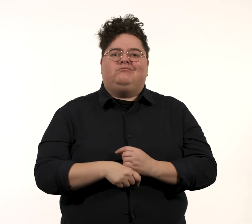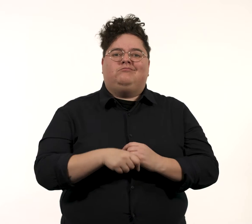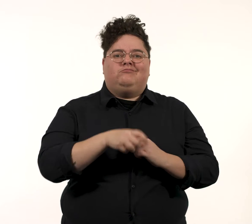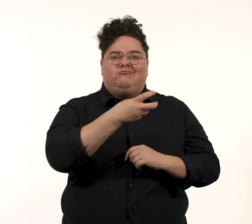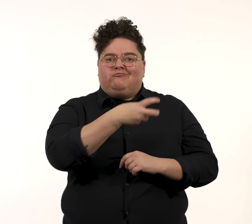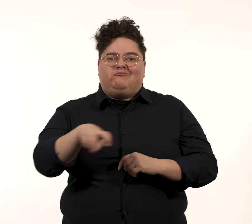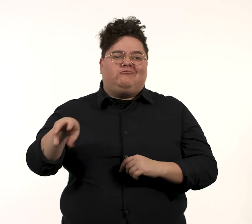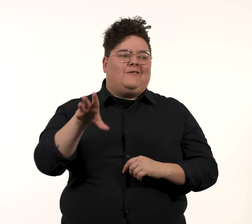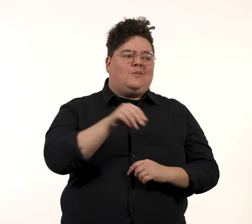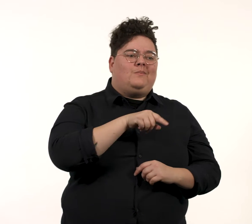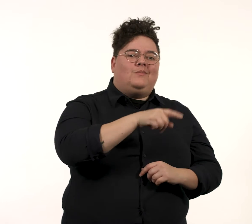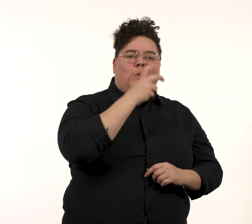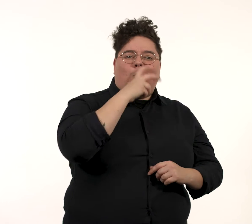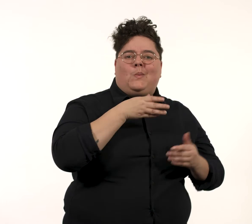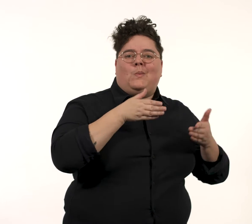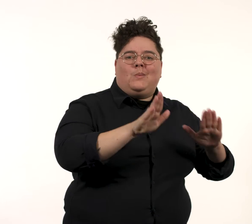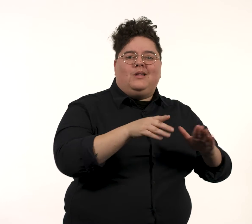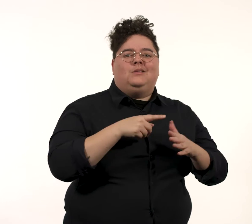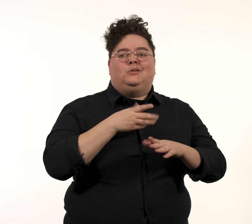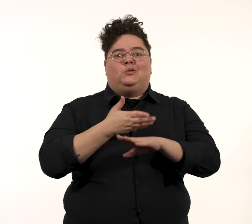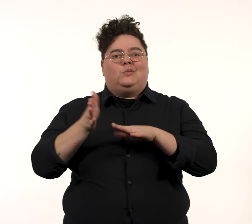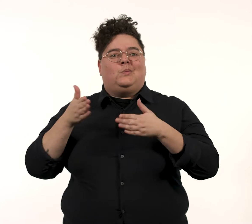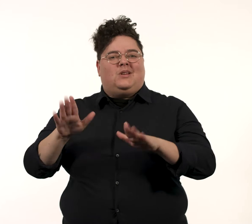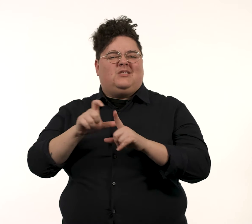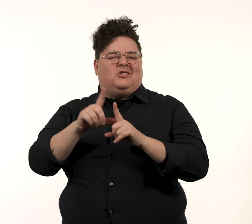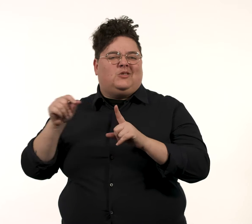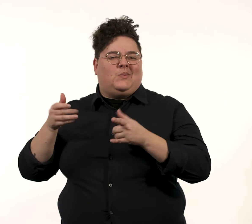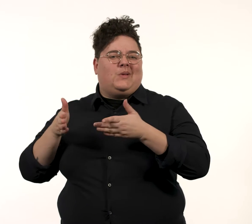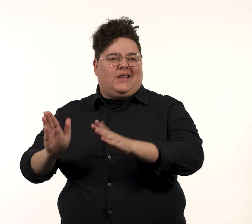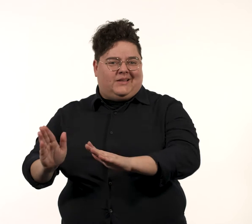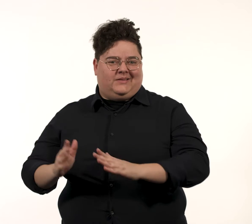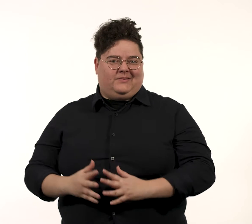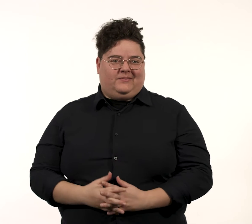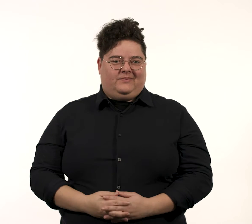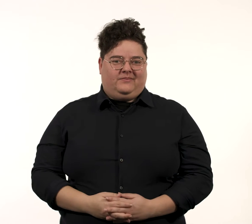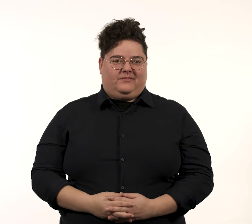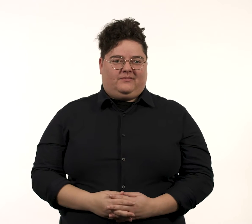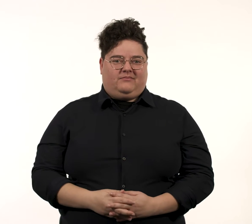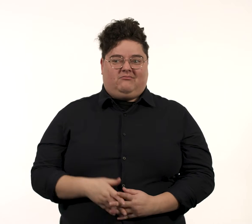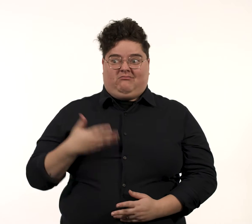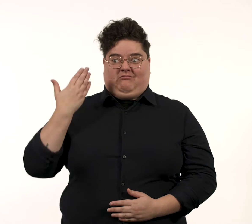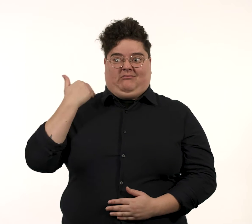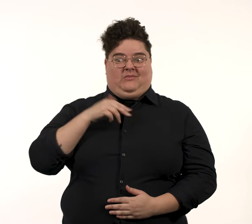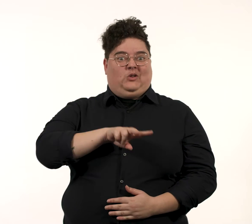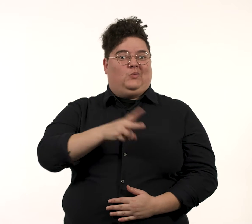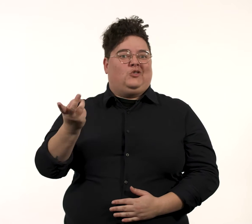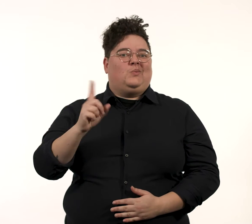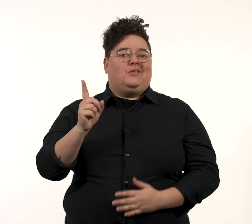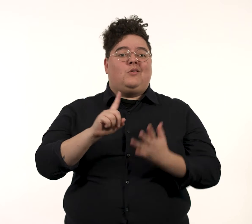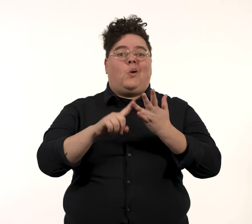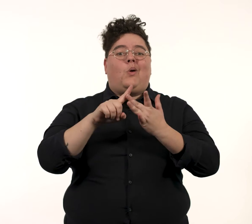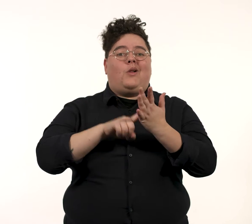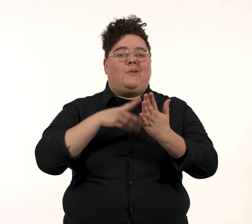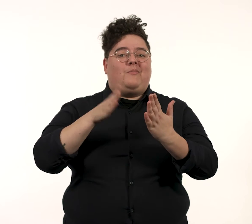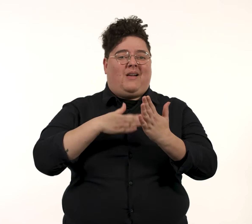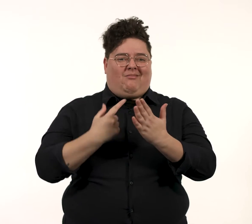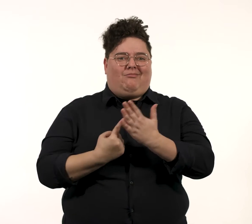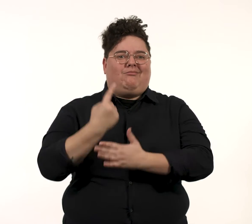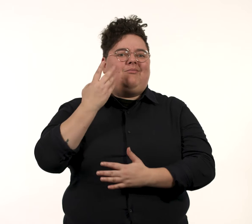The portrait of Dylan Alcott is the second one by Felix von Dallwitz which has been hung in the Archibald.